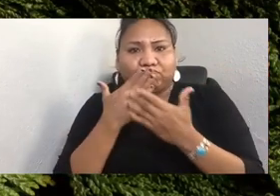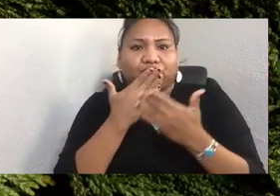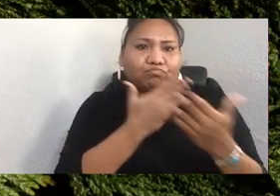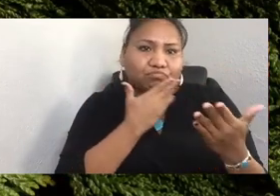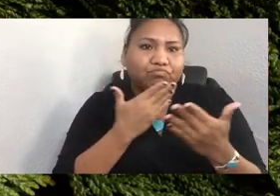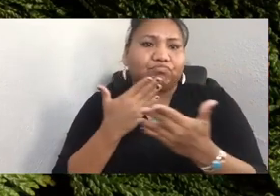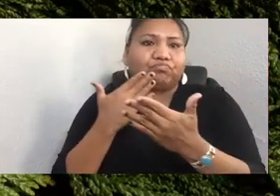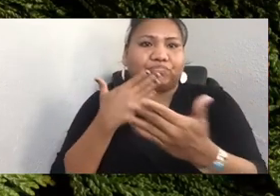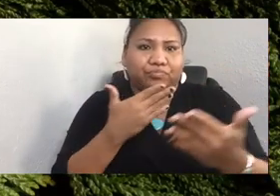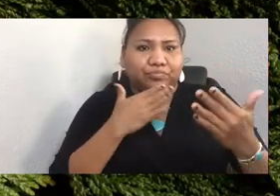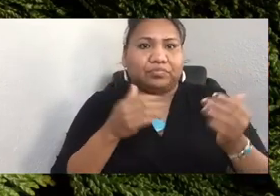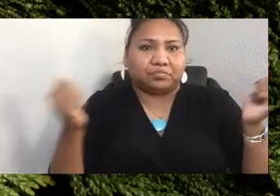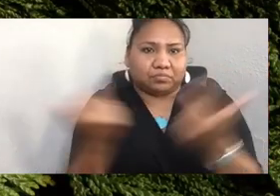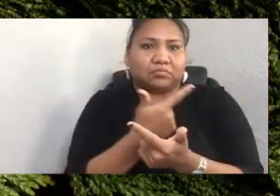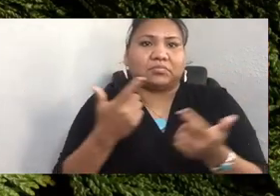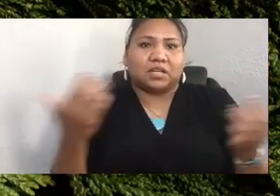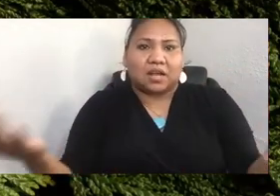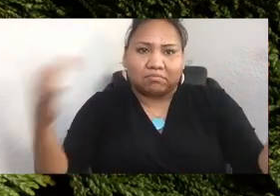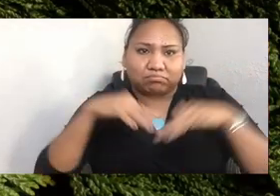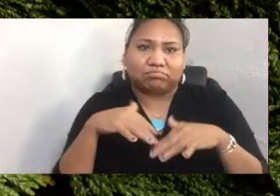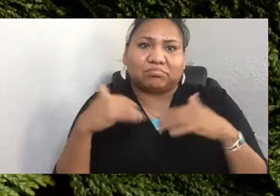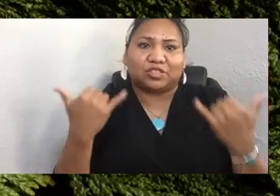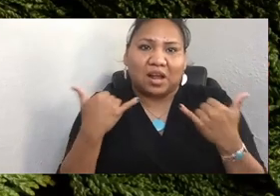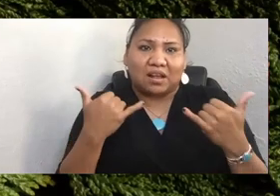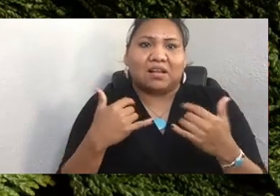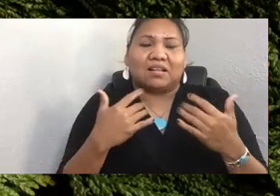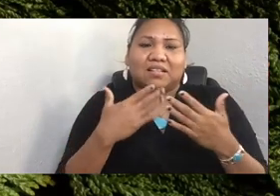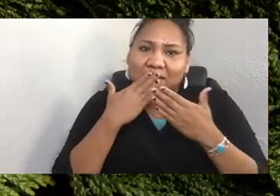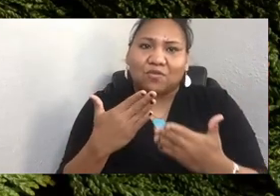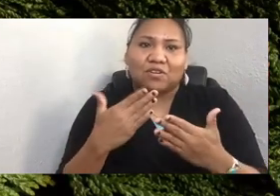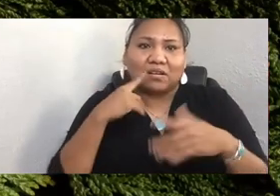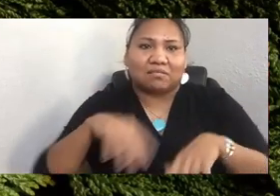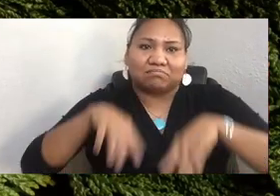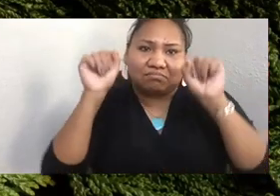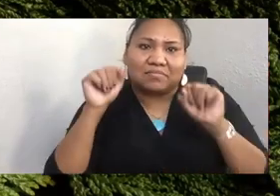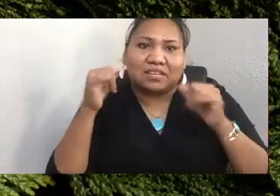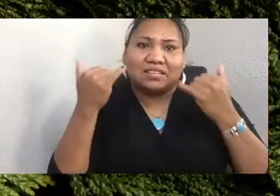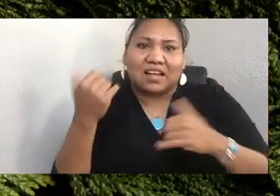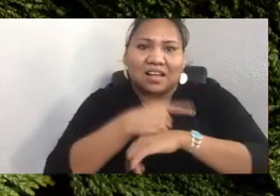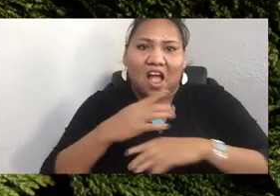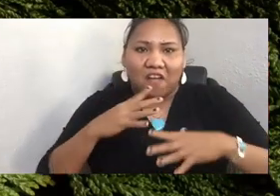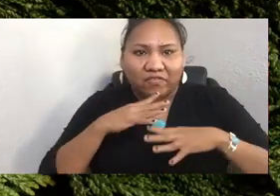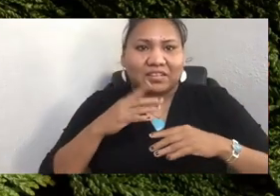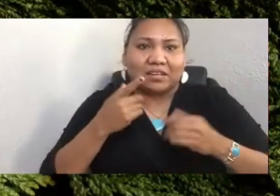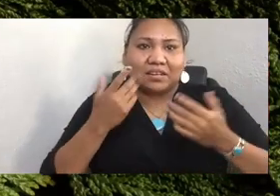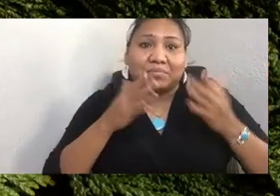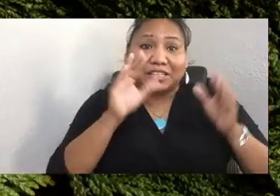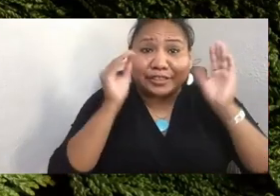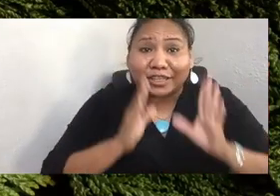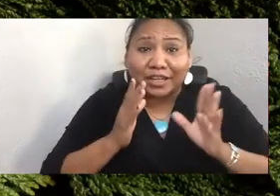Thank you for taking time out of your day off to be here, or maybe your professor made you come. But either way, I'm really glad that you're here.